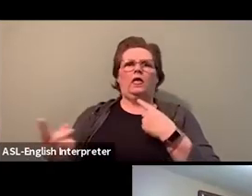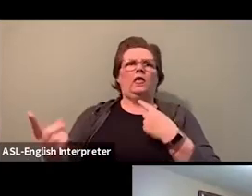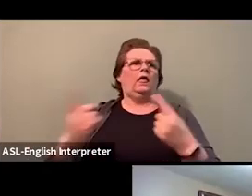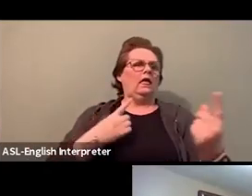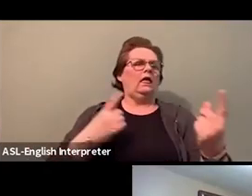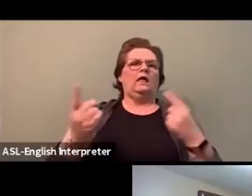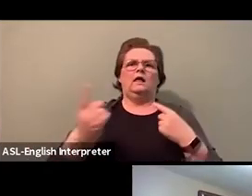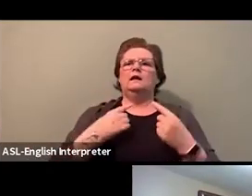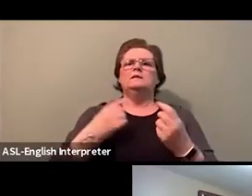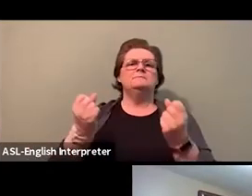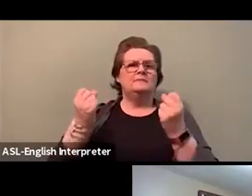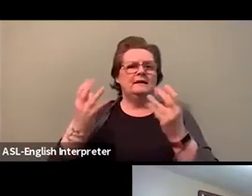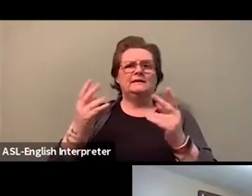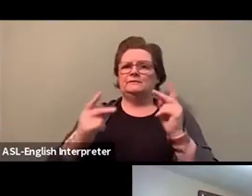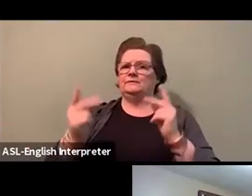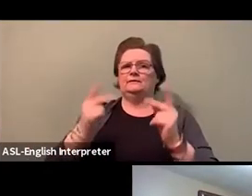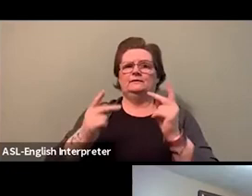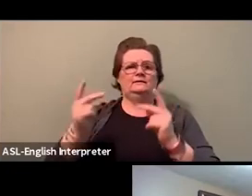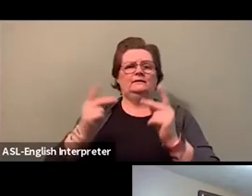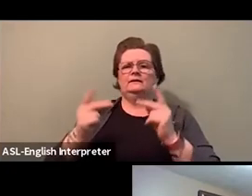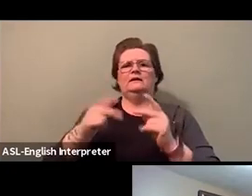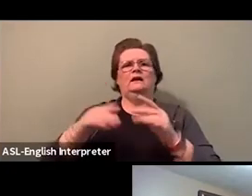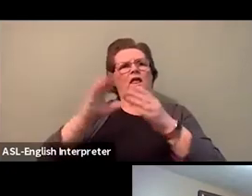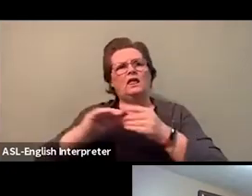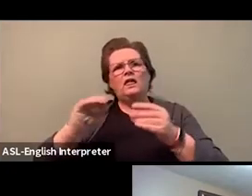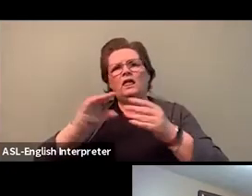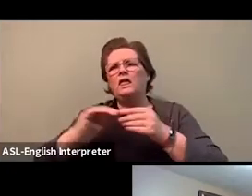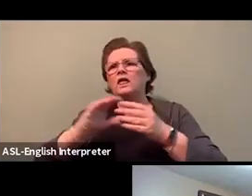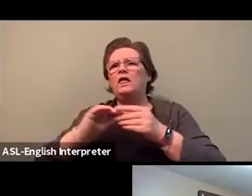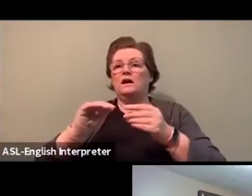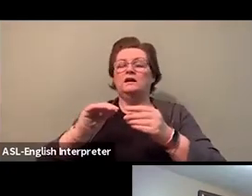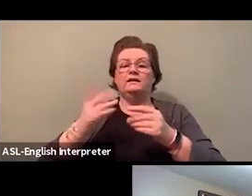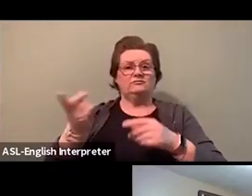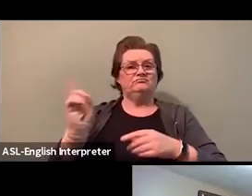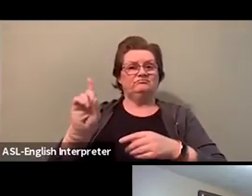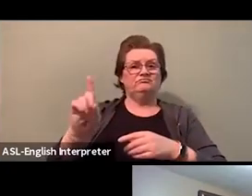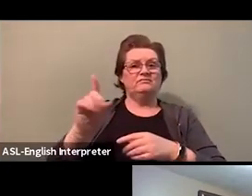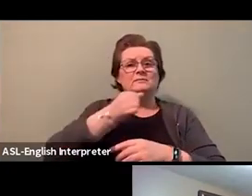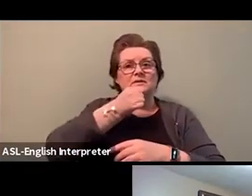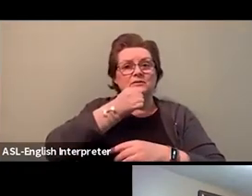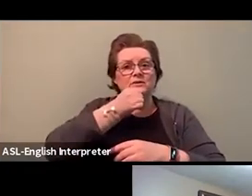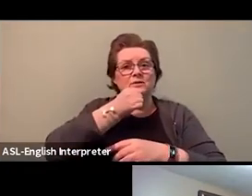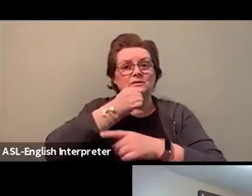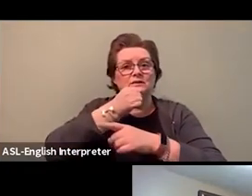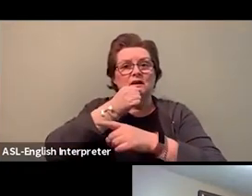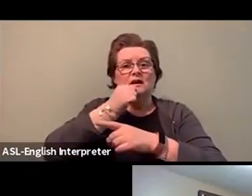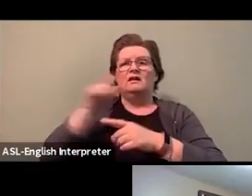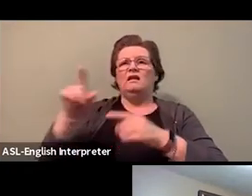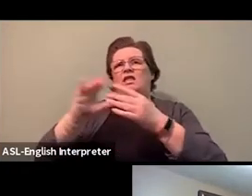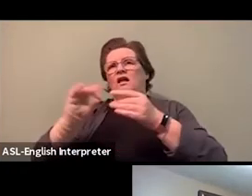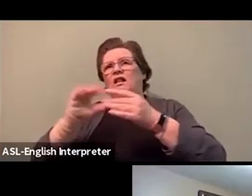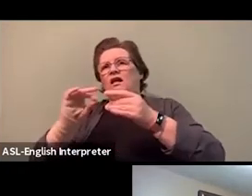they came to the microphones and they told us about experiencing racism, and they reminded us of the bitter reality